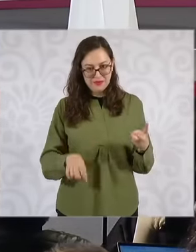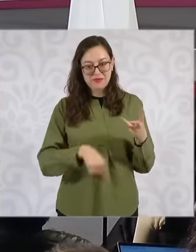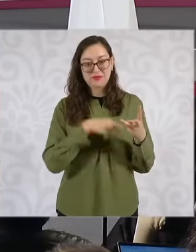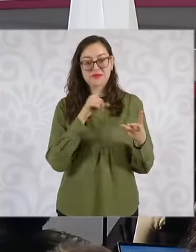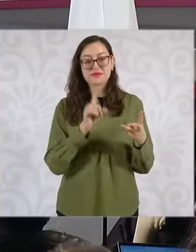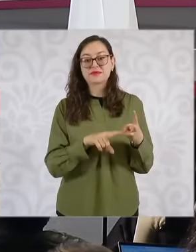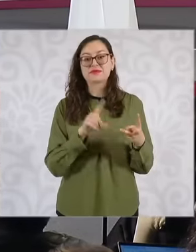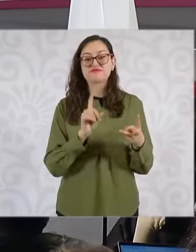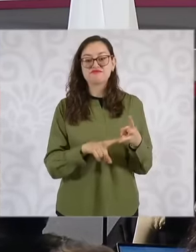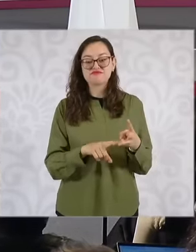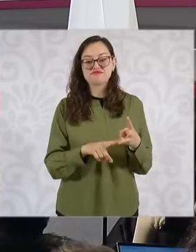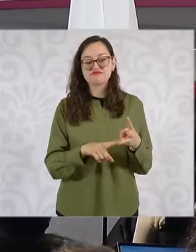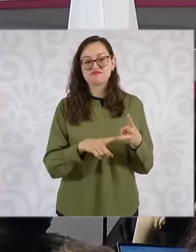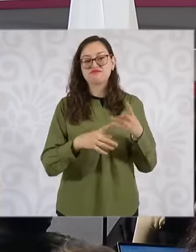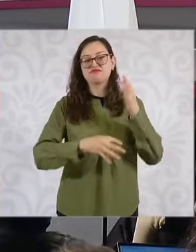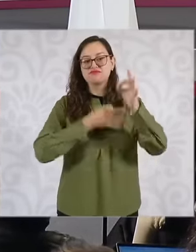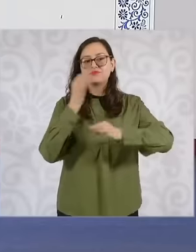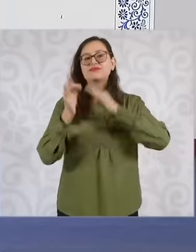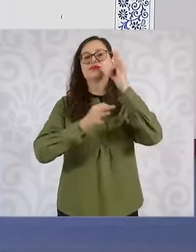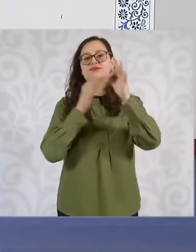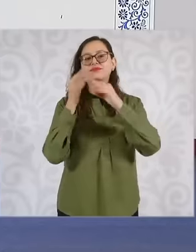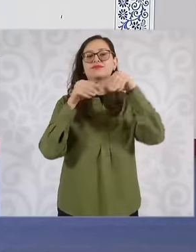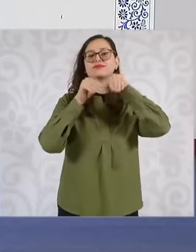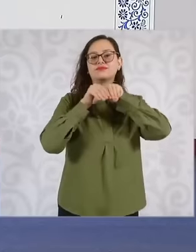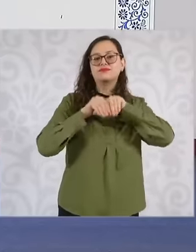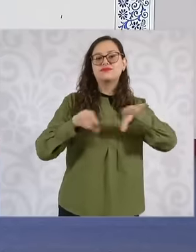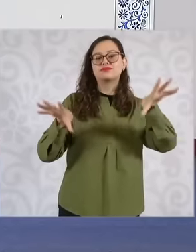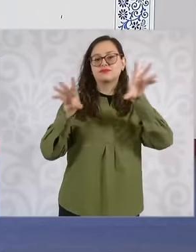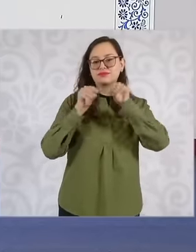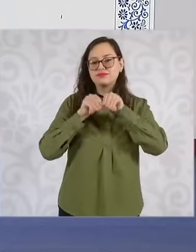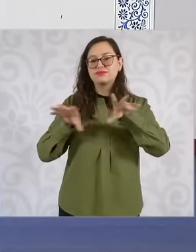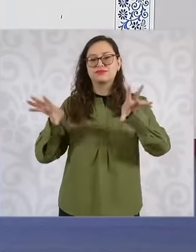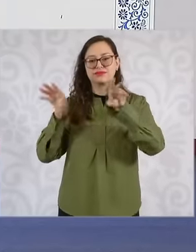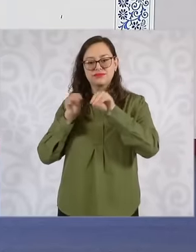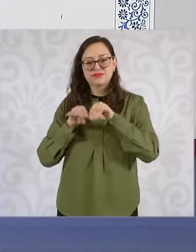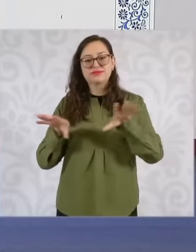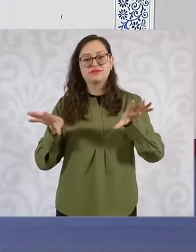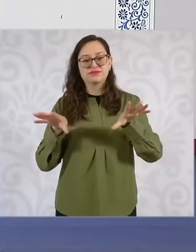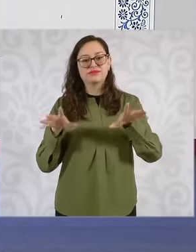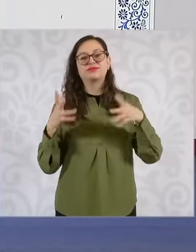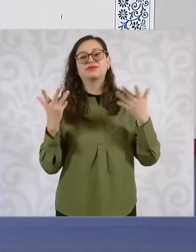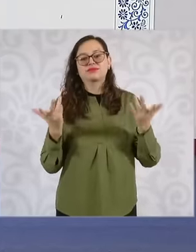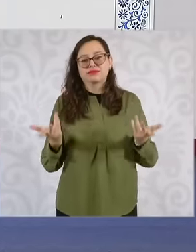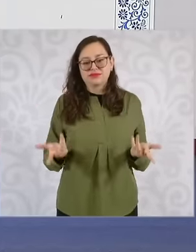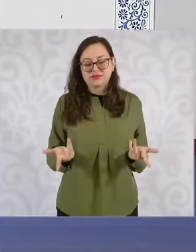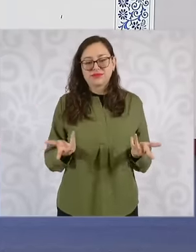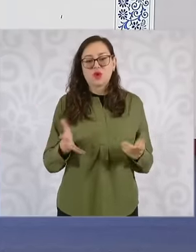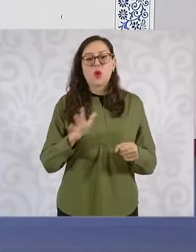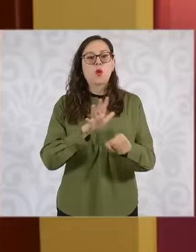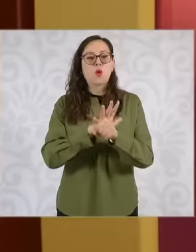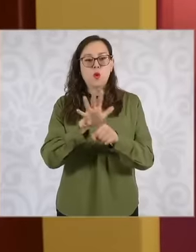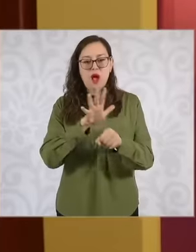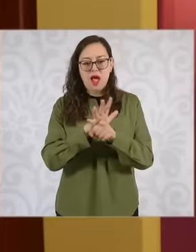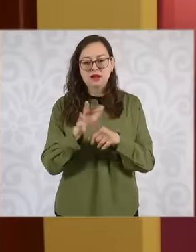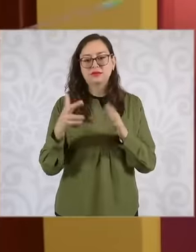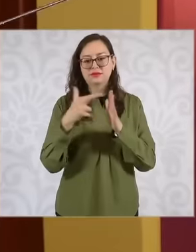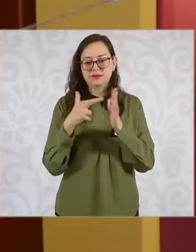communication campaigns, we will be letting you know what the details and requirements are for